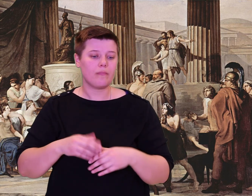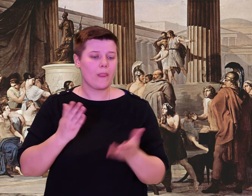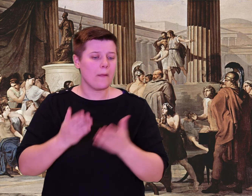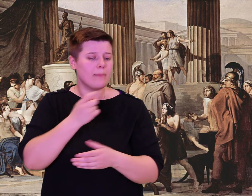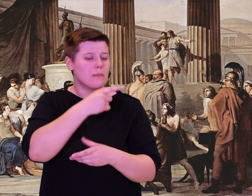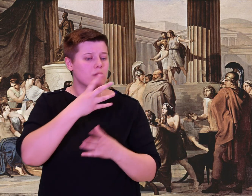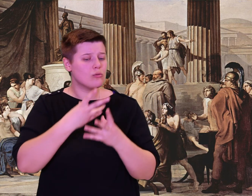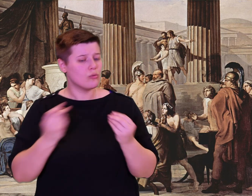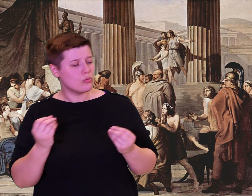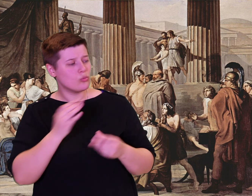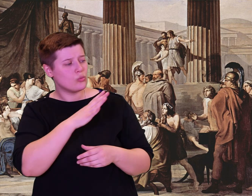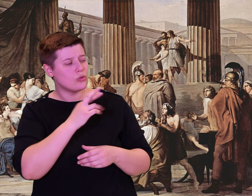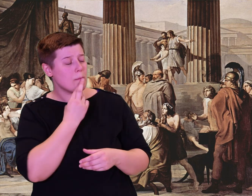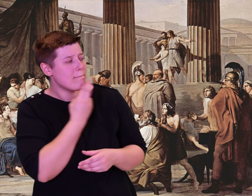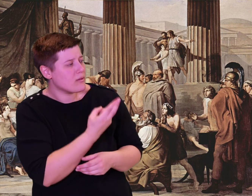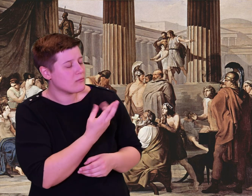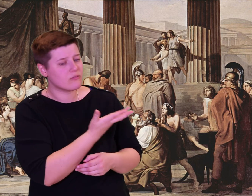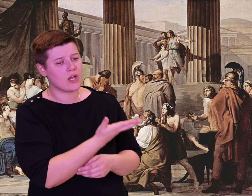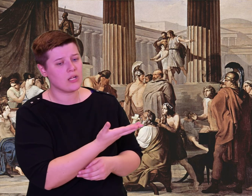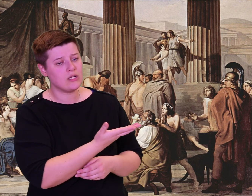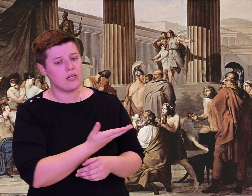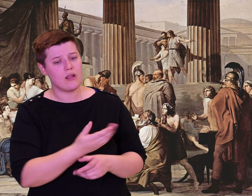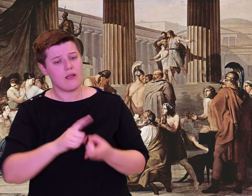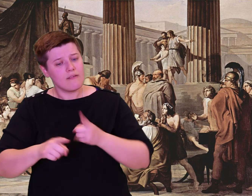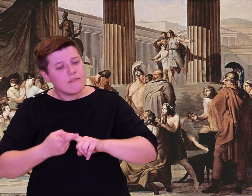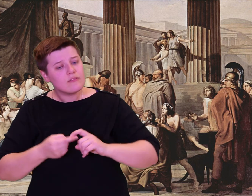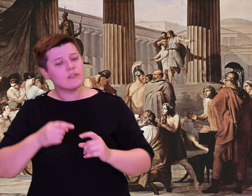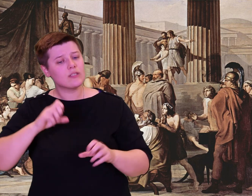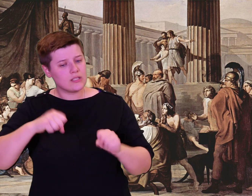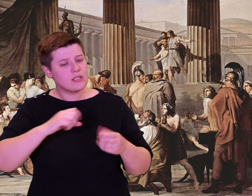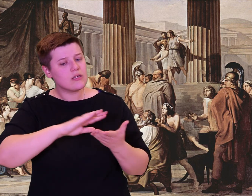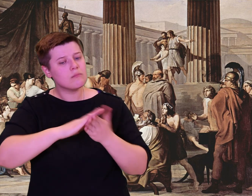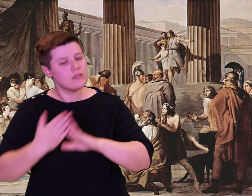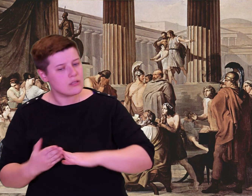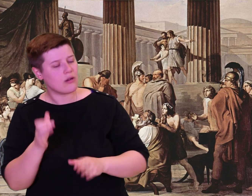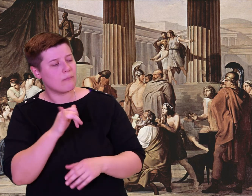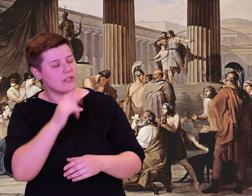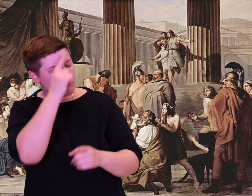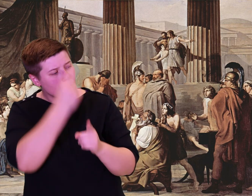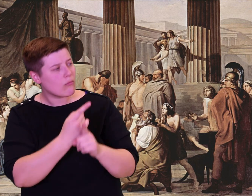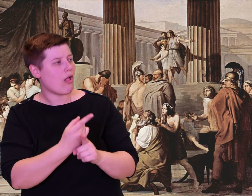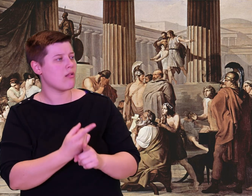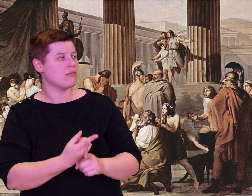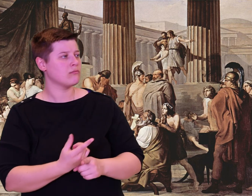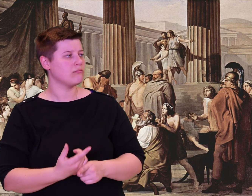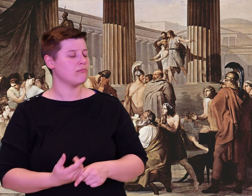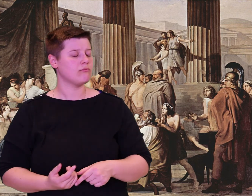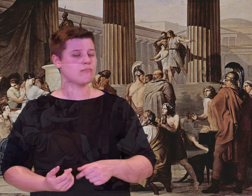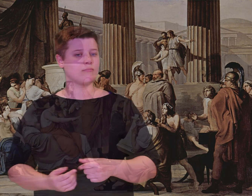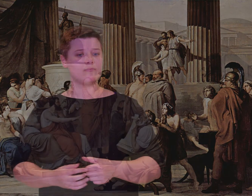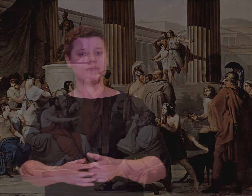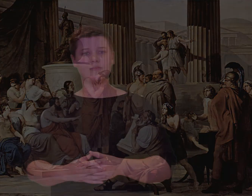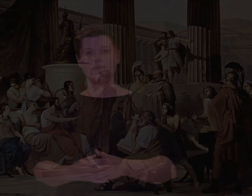be as close as any brother. Book 9